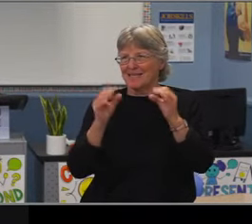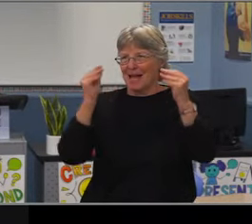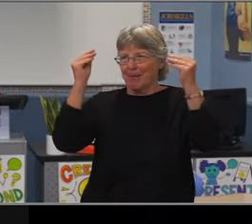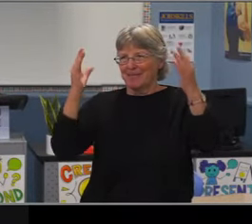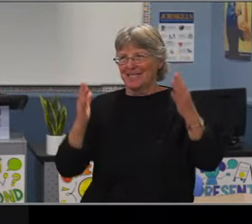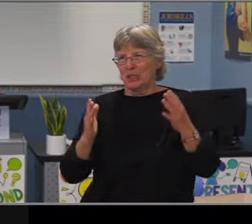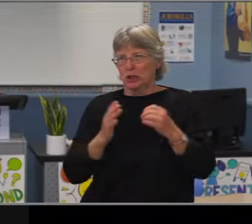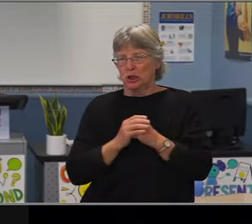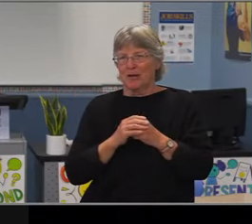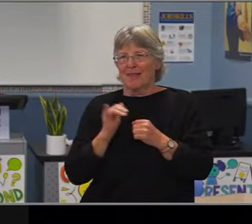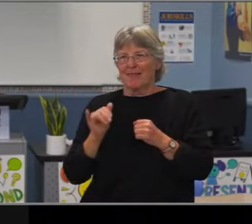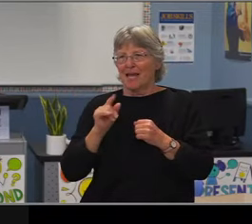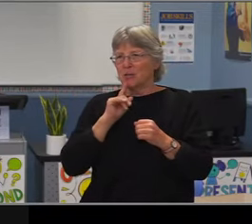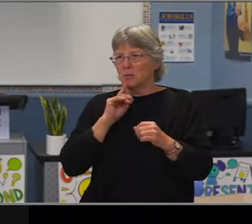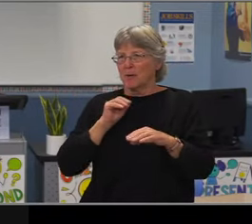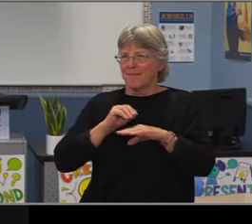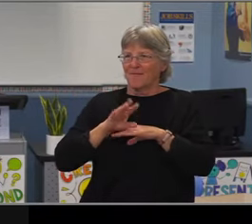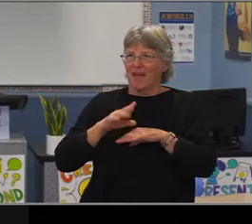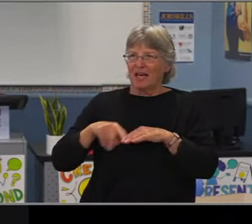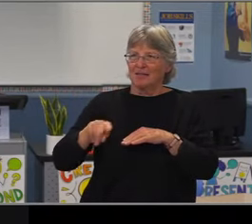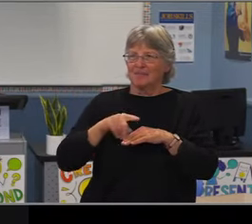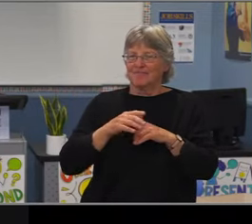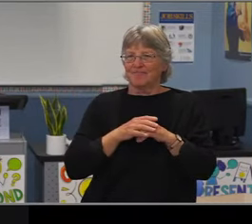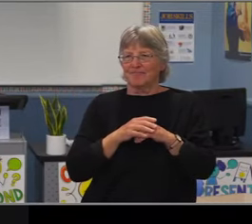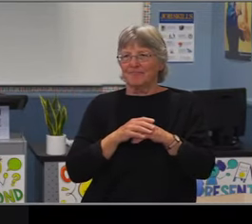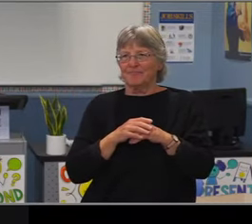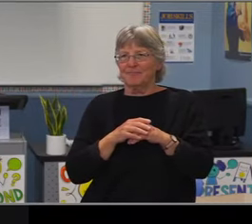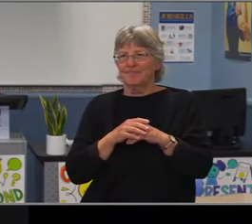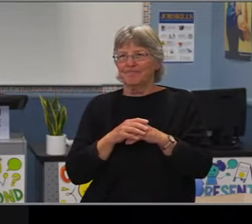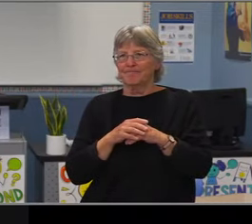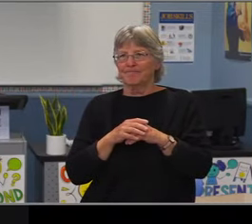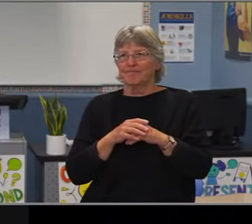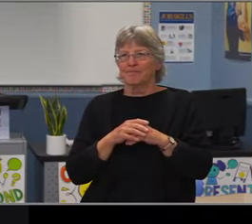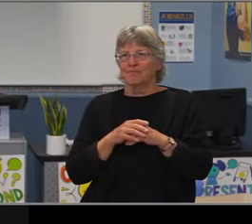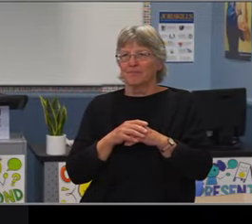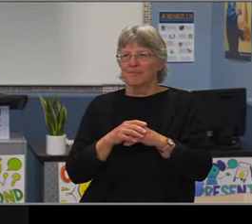Yes. Who would like to address that question?